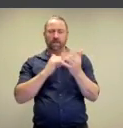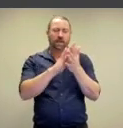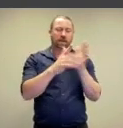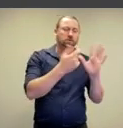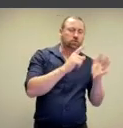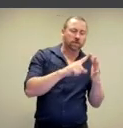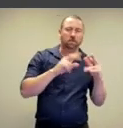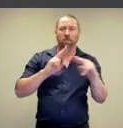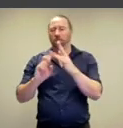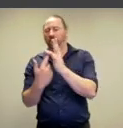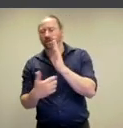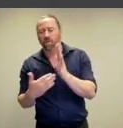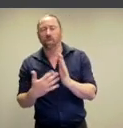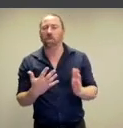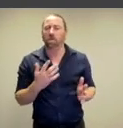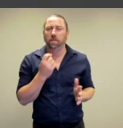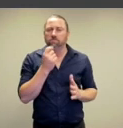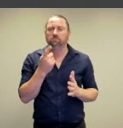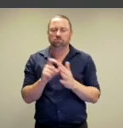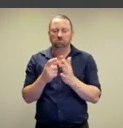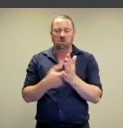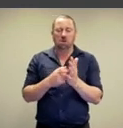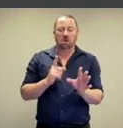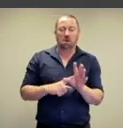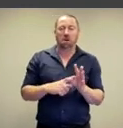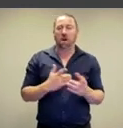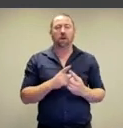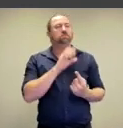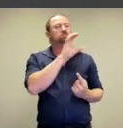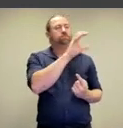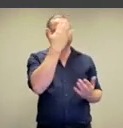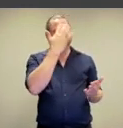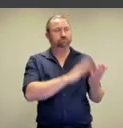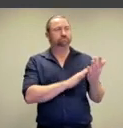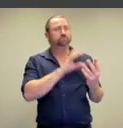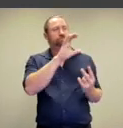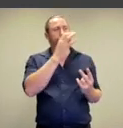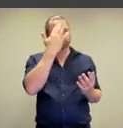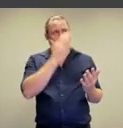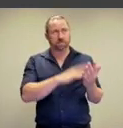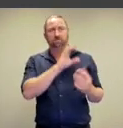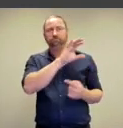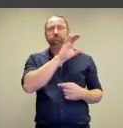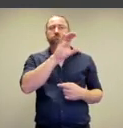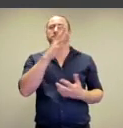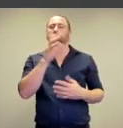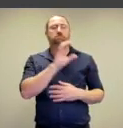and forms but these books are also kind of dry, they're kind of documentary and